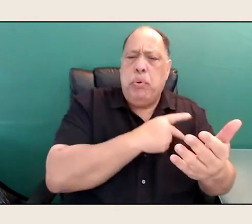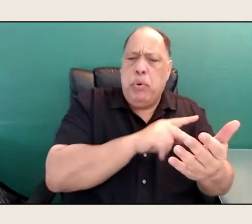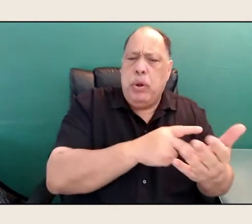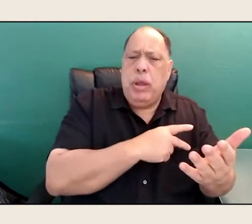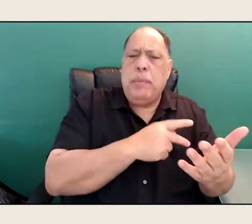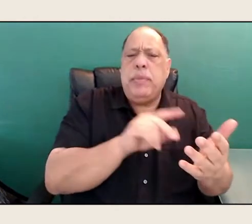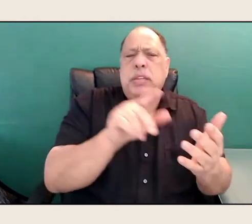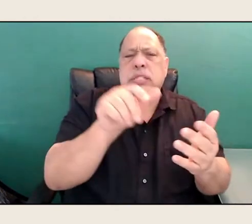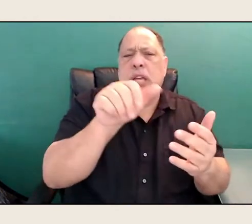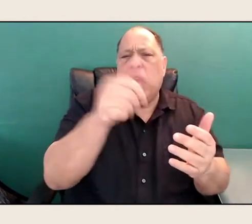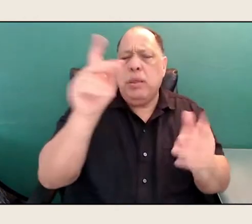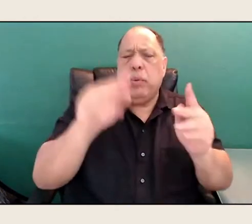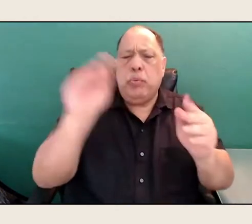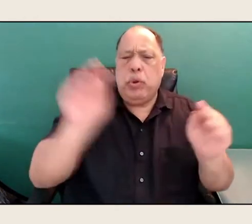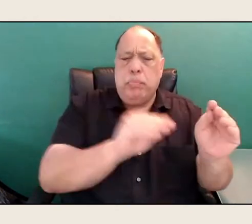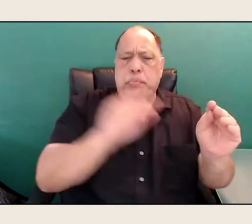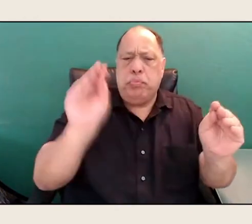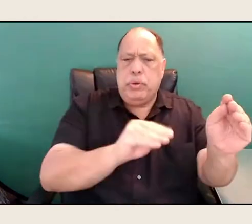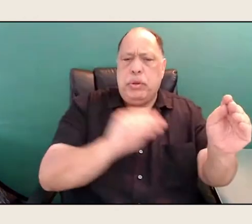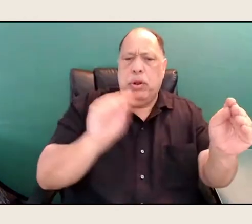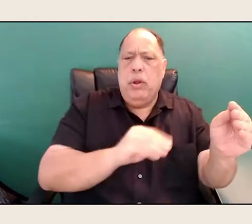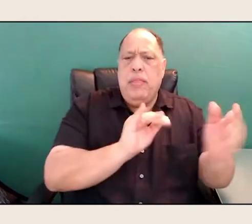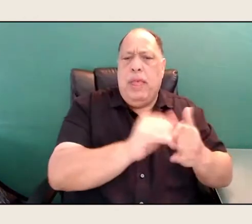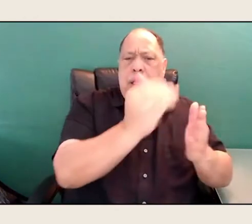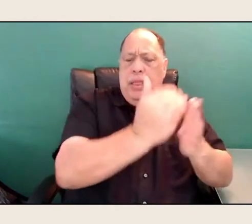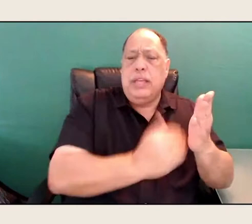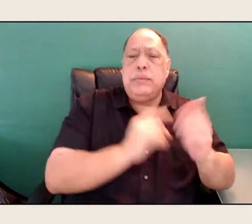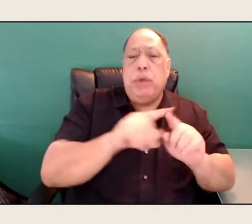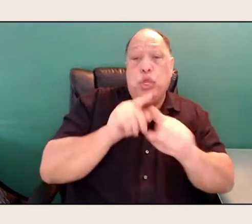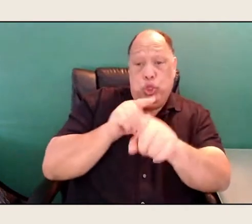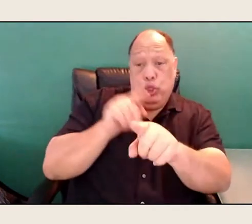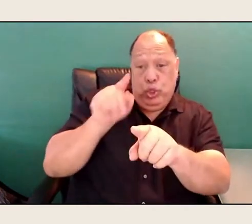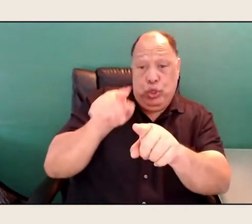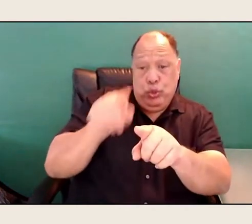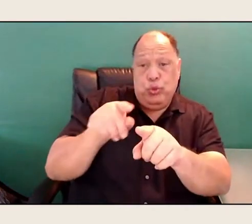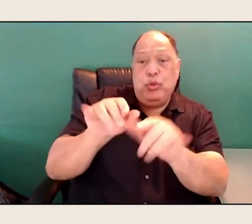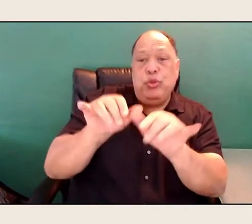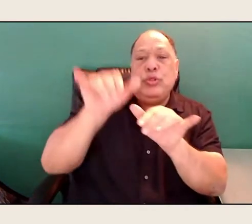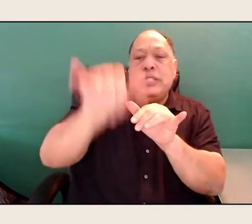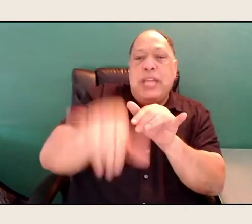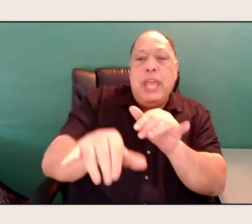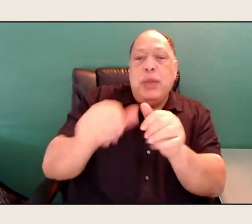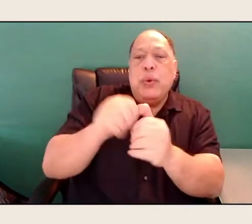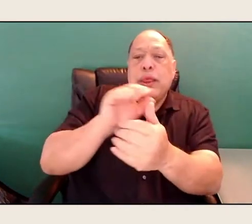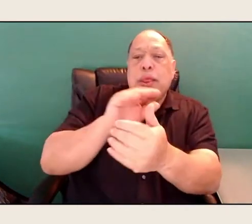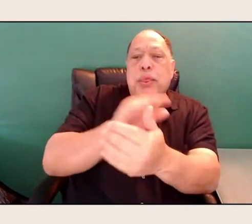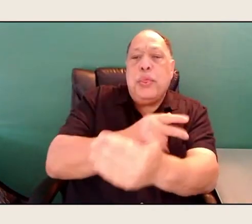But you stayed with the poems. And so I wonder both,